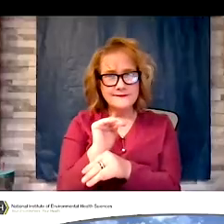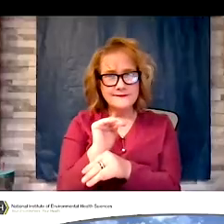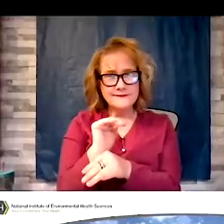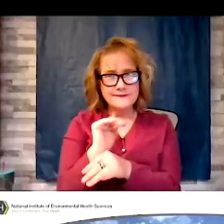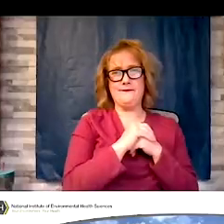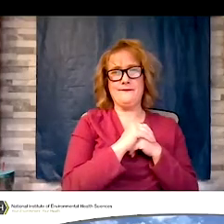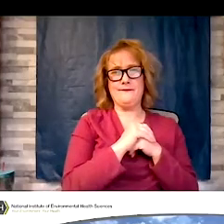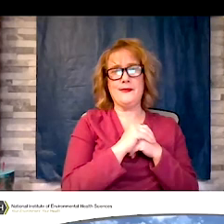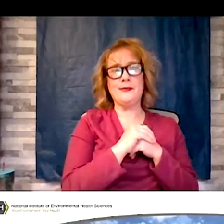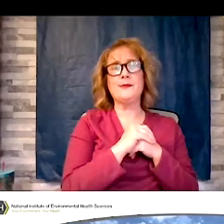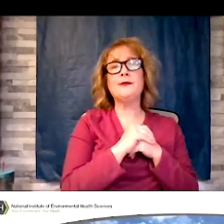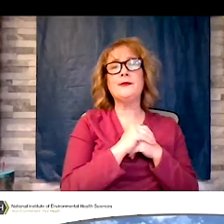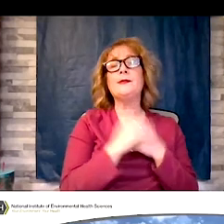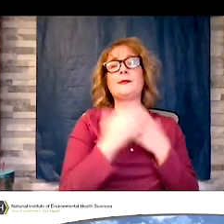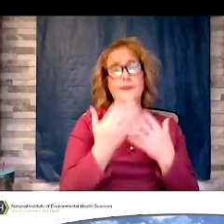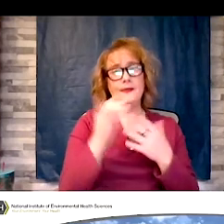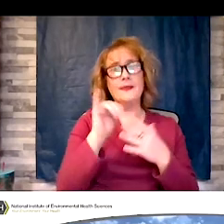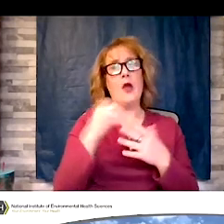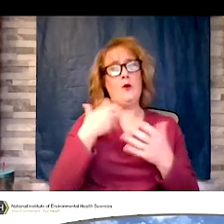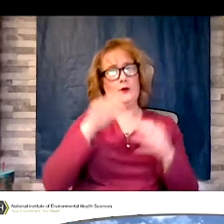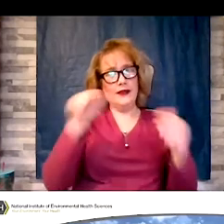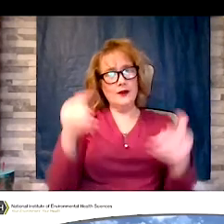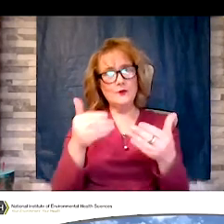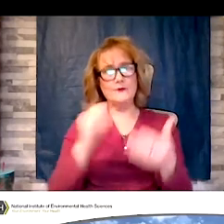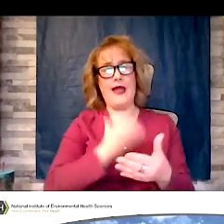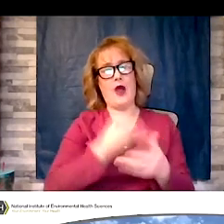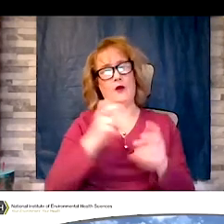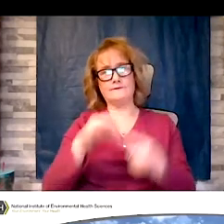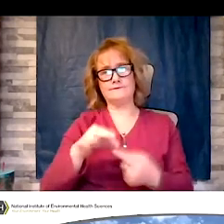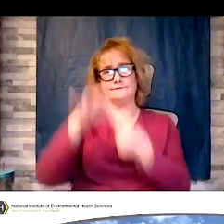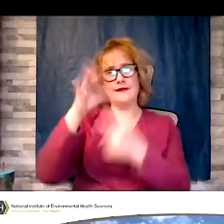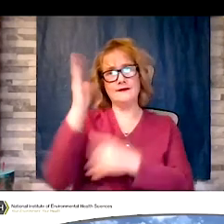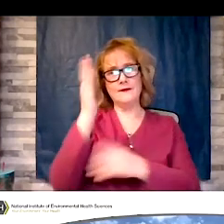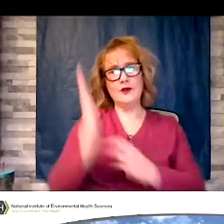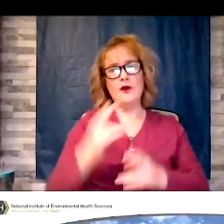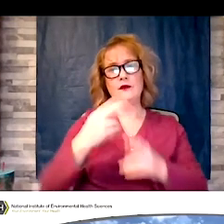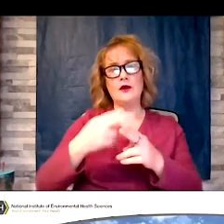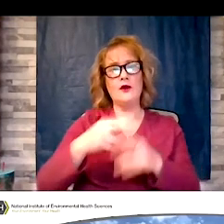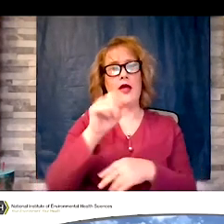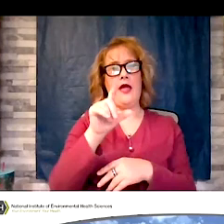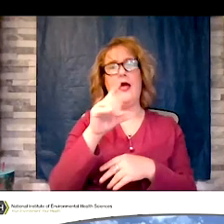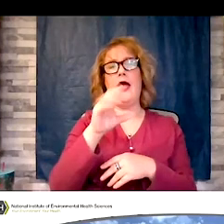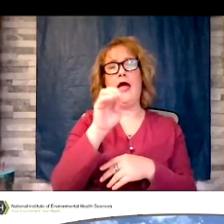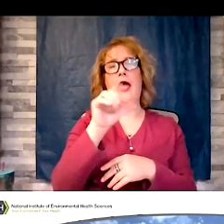Thank you so much Joan. I'm so excited to be here. And I'll start by introducing our guest speaker, Dr. Hatch. Dr. Hatch